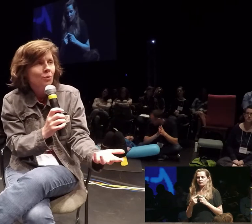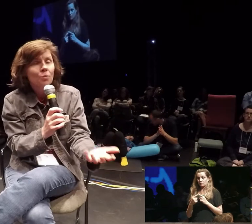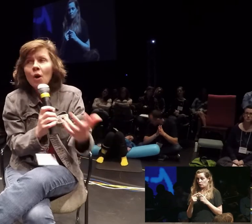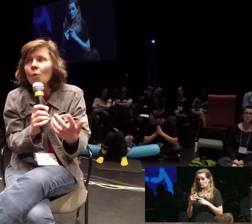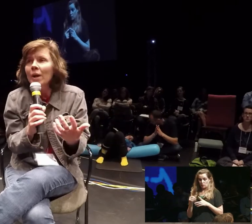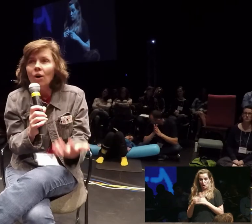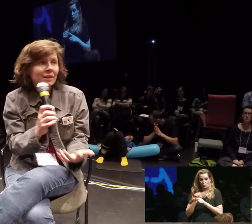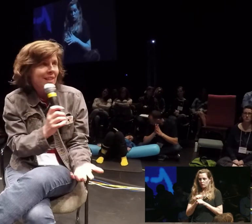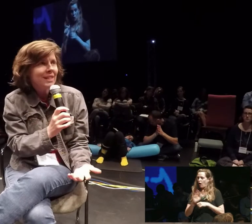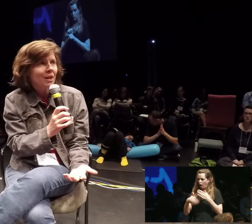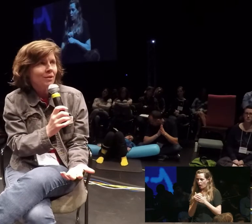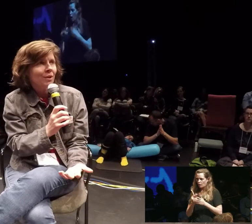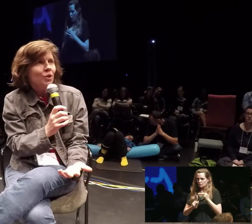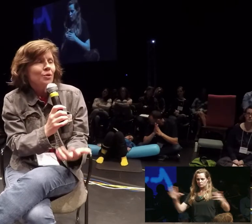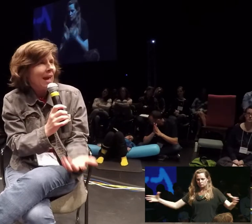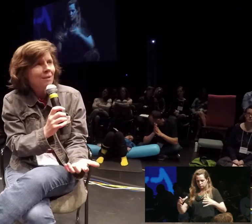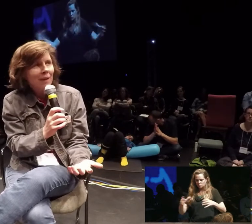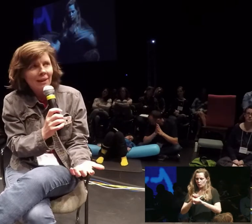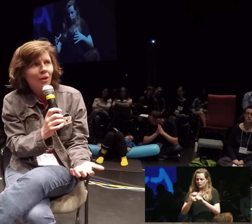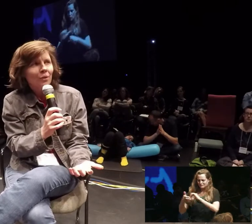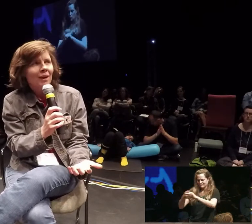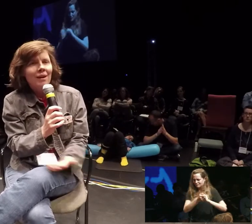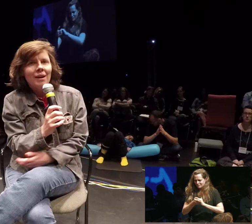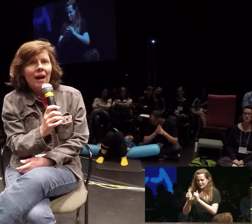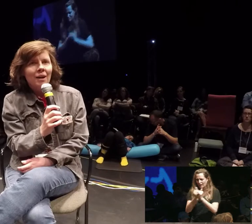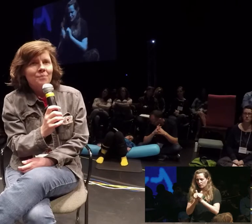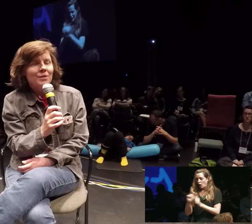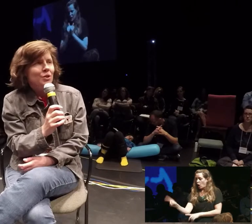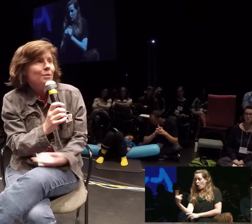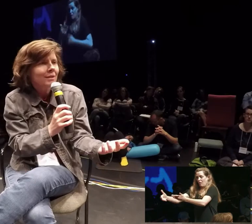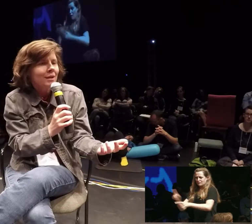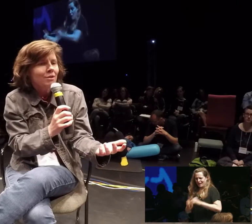the room we all need each other you can't make it alone so is the